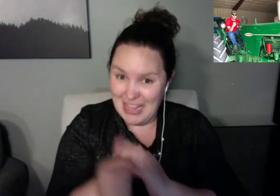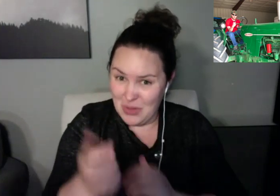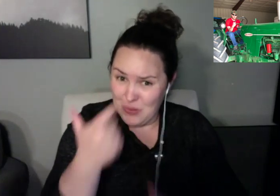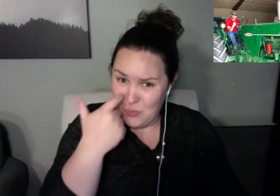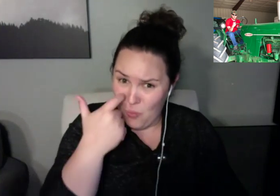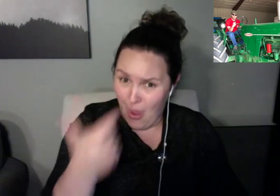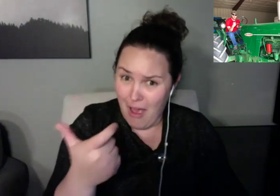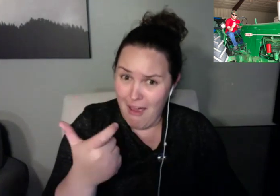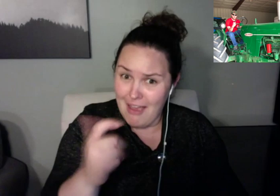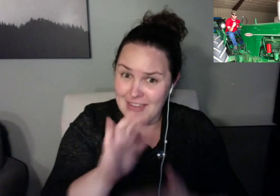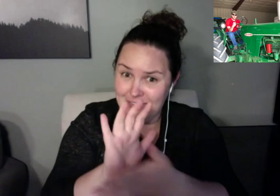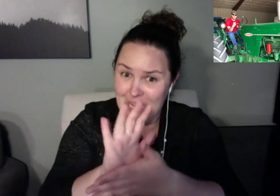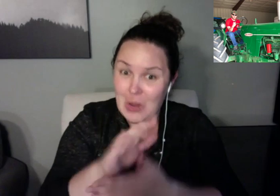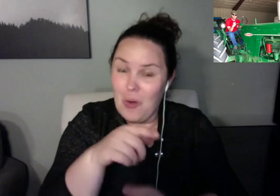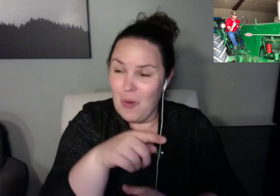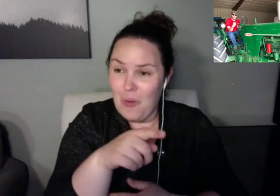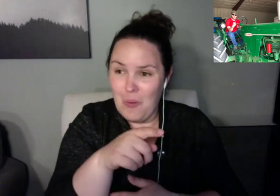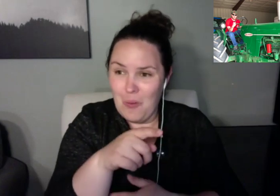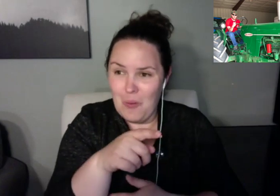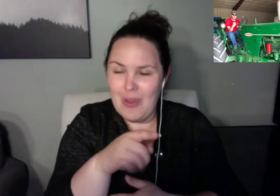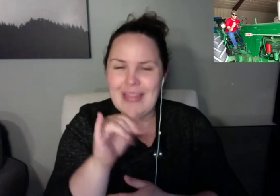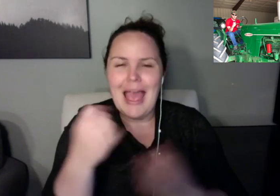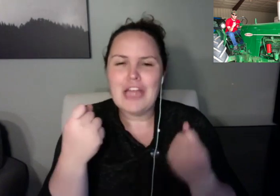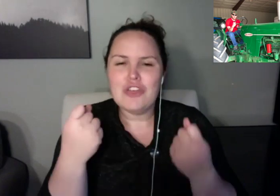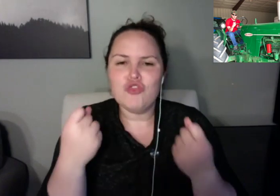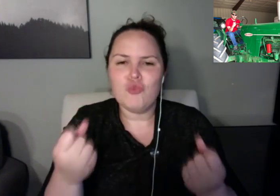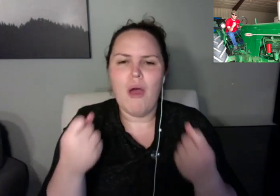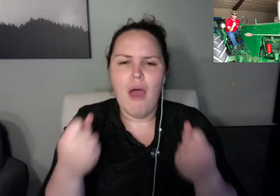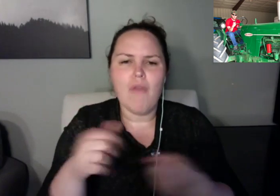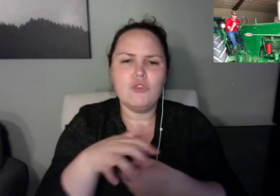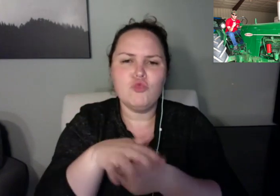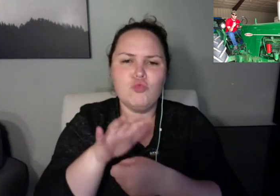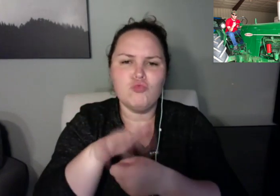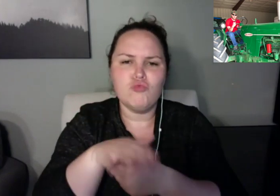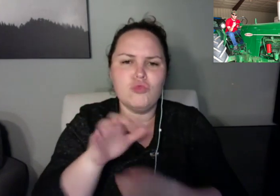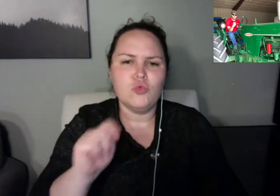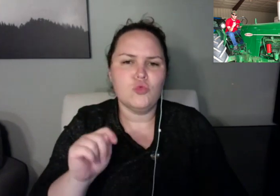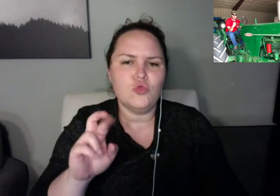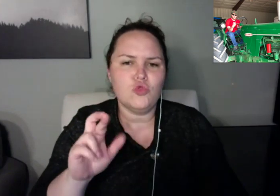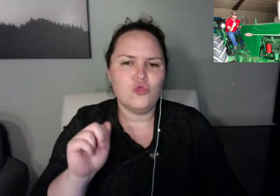tell me who's number three because I know it probably won't be grandpa.